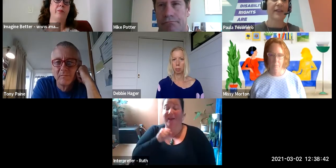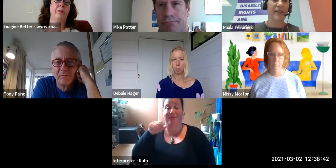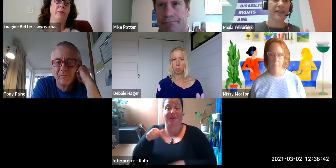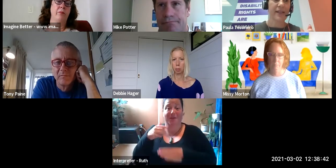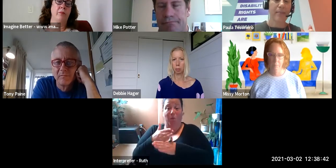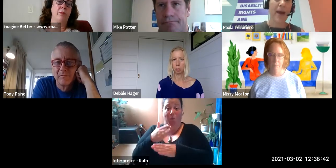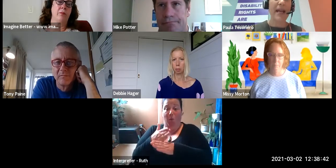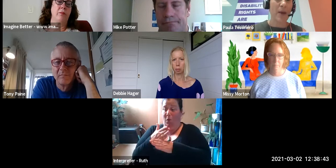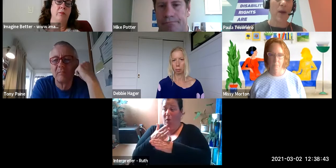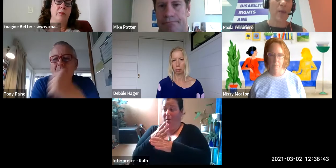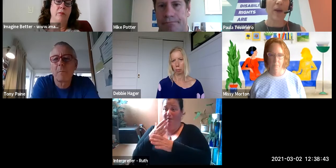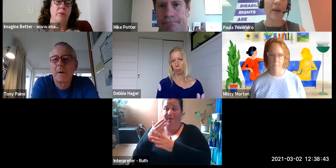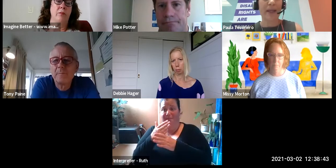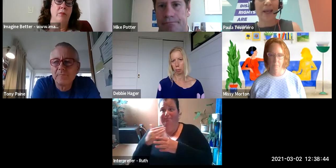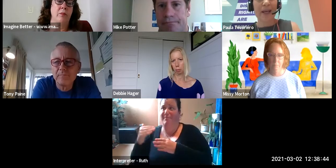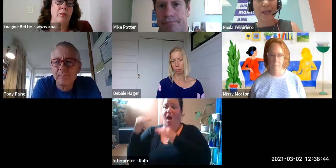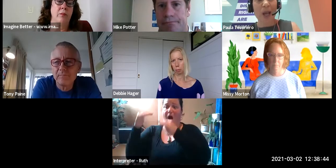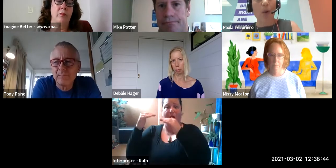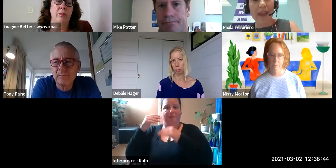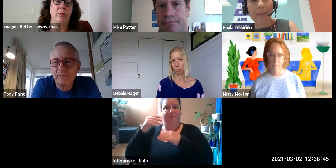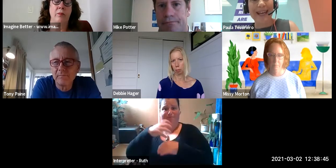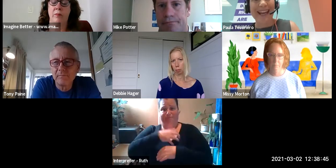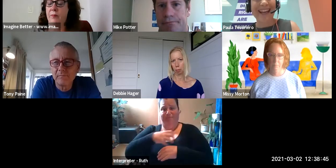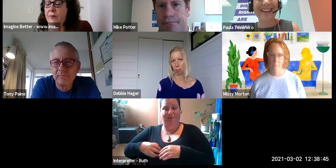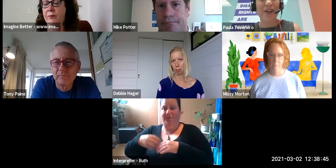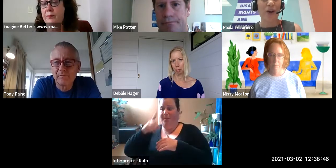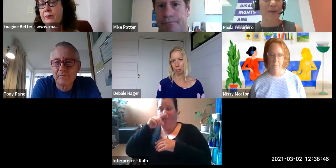And this may be where we've been a bit slow on the uptake Tony.